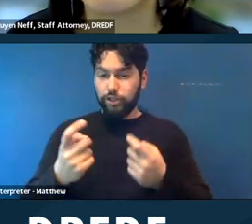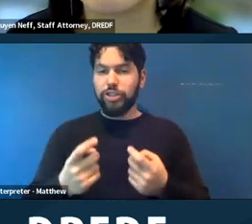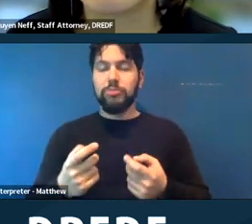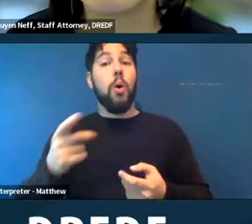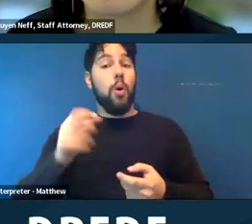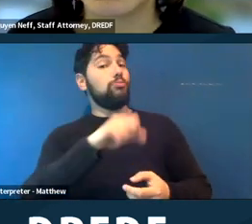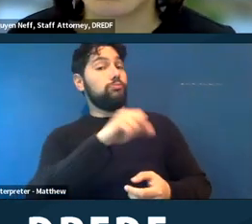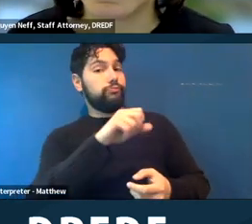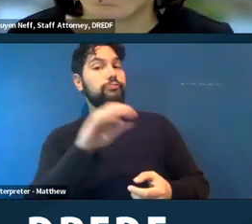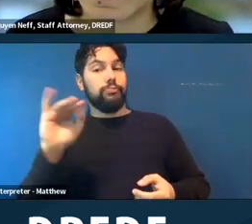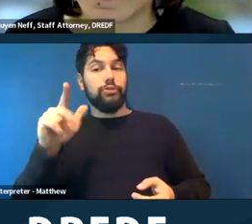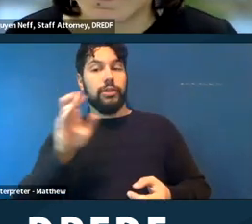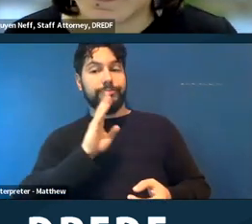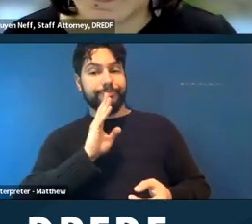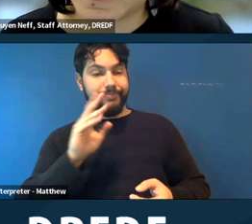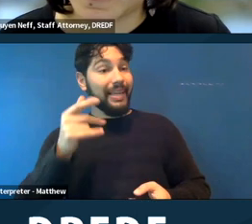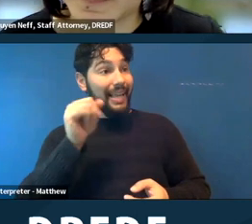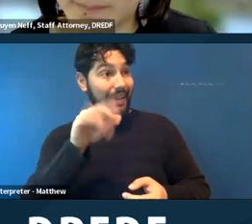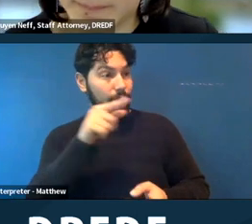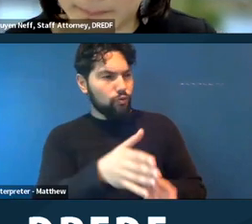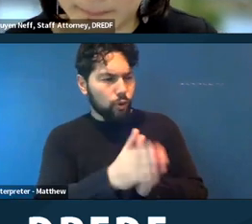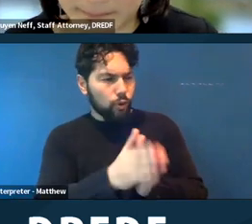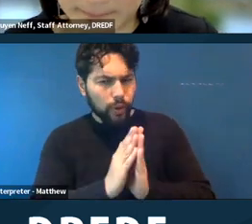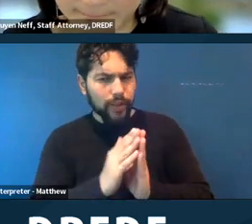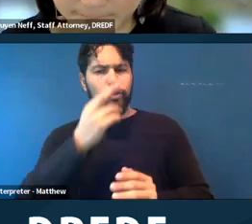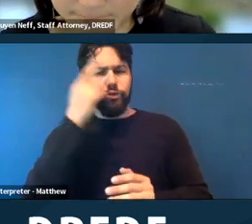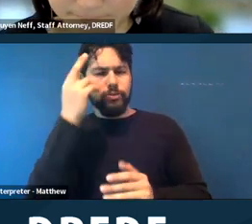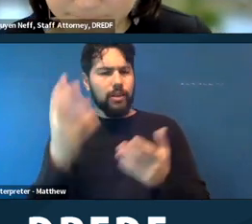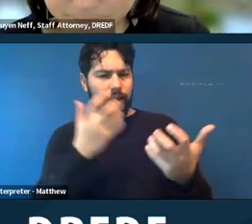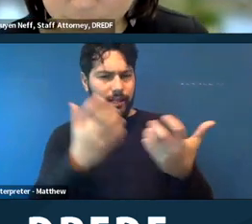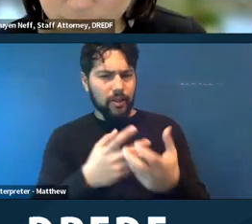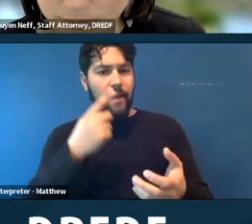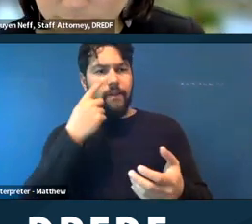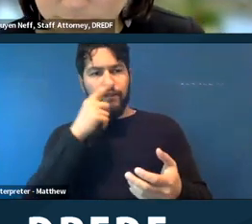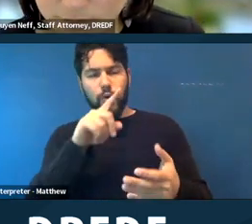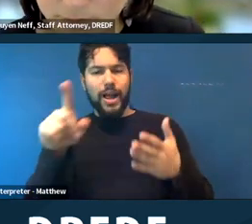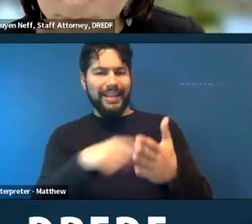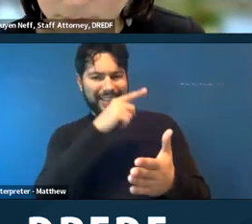you requested a reasonable accommodation in the form of cancelling a sweep altogether,